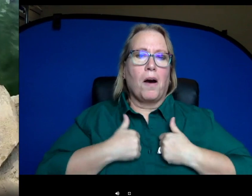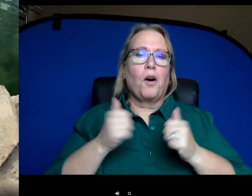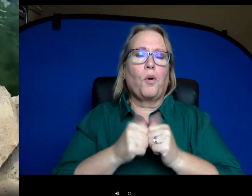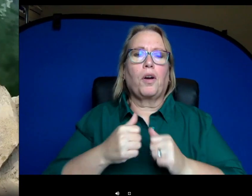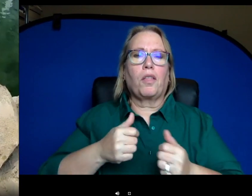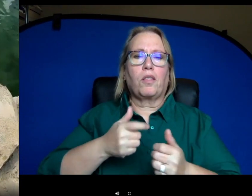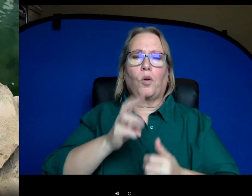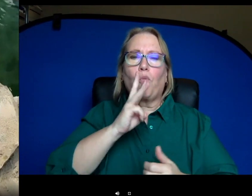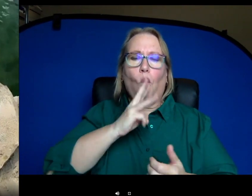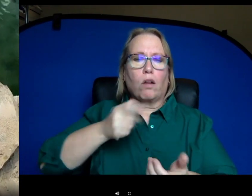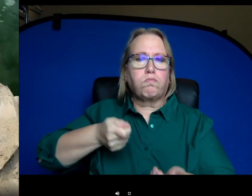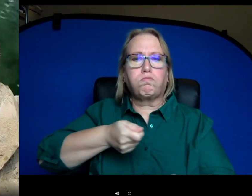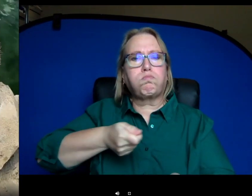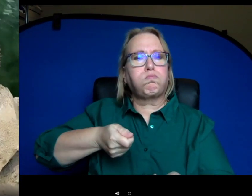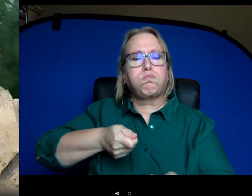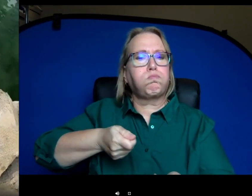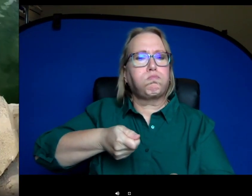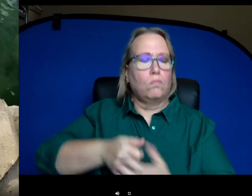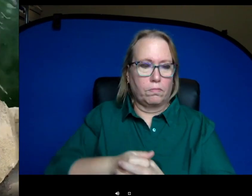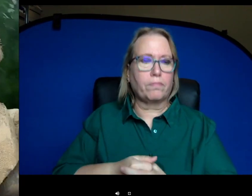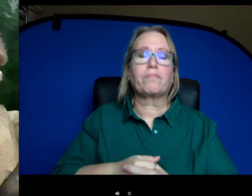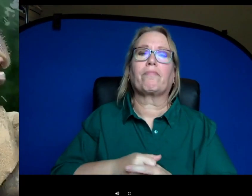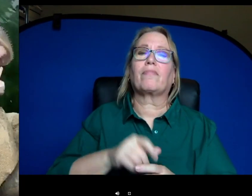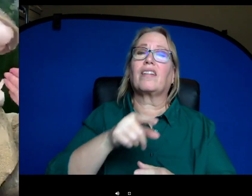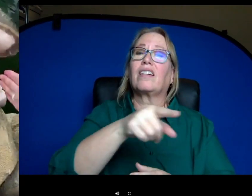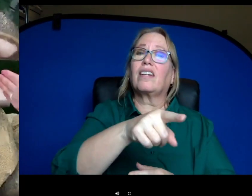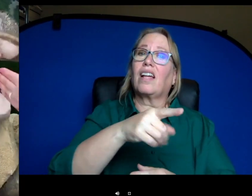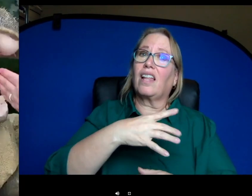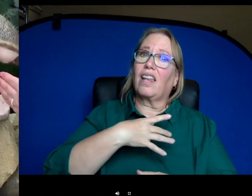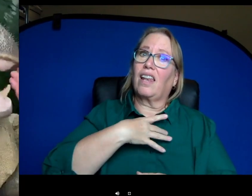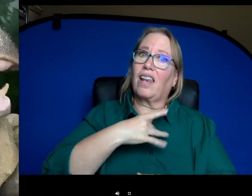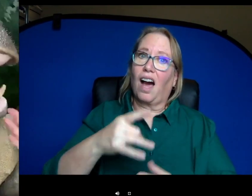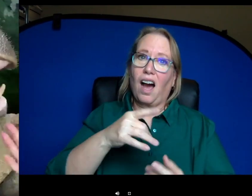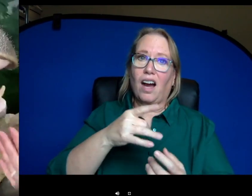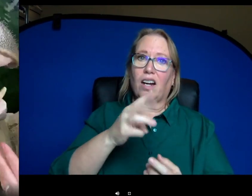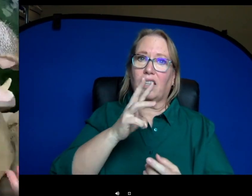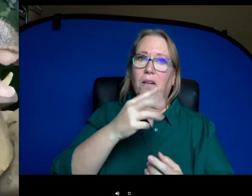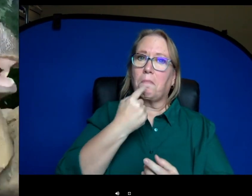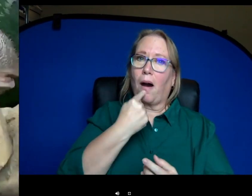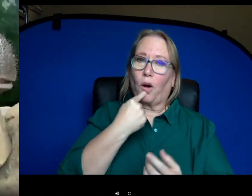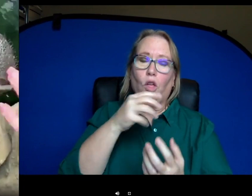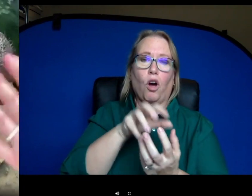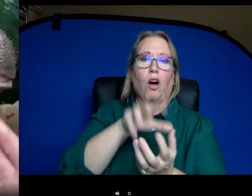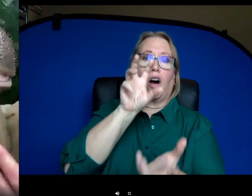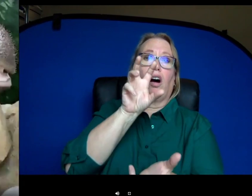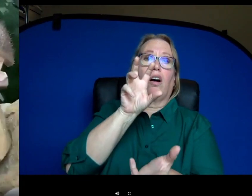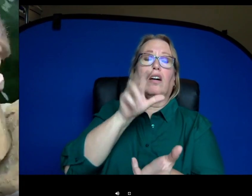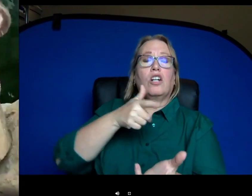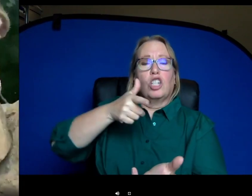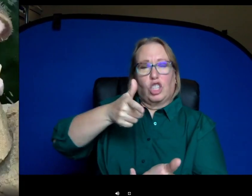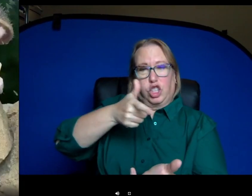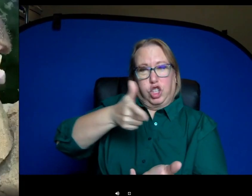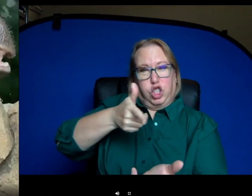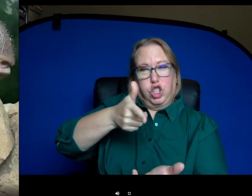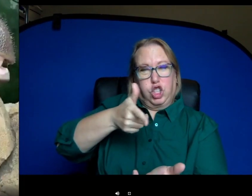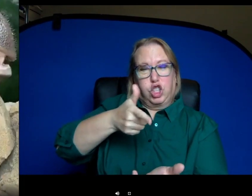a hose. They actually find hoses being sprayed directly in their mouths full force feels really good. So we'll use it kind of like a water